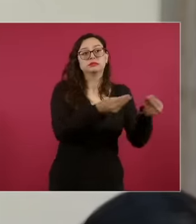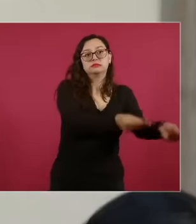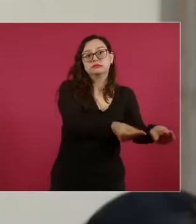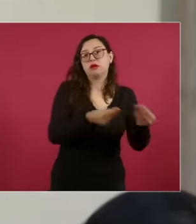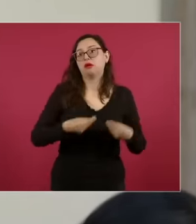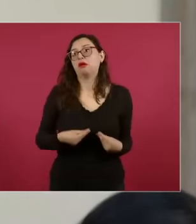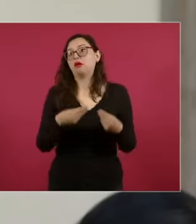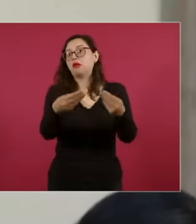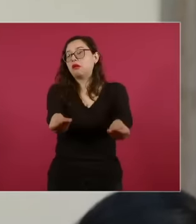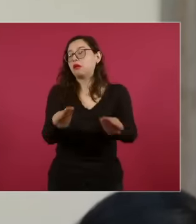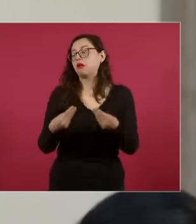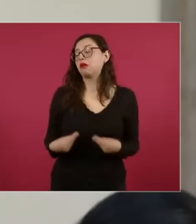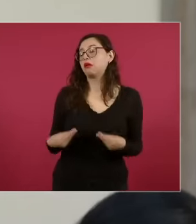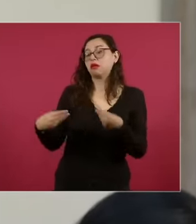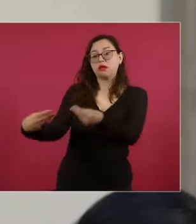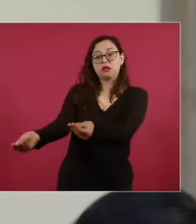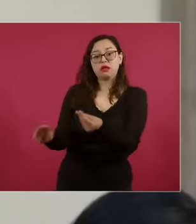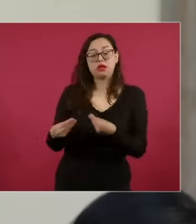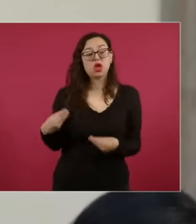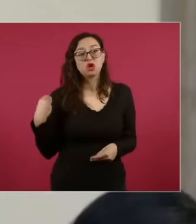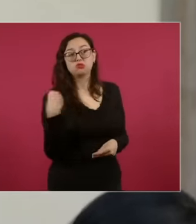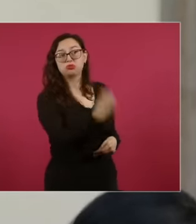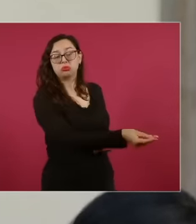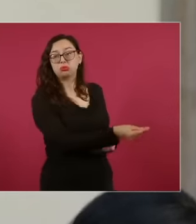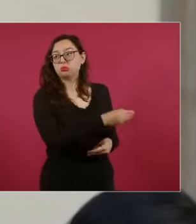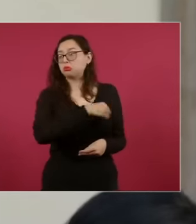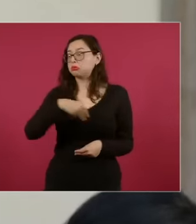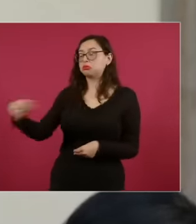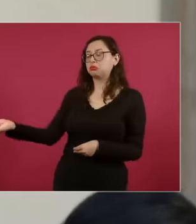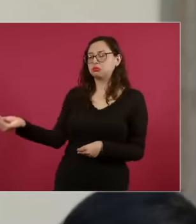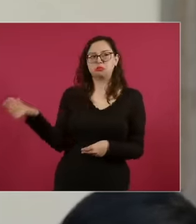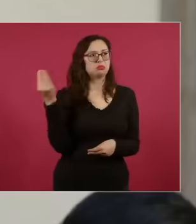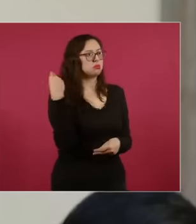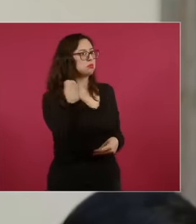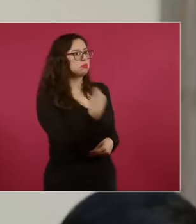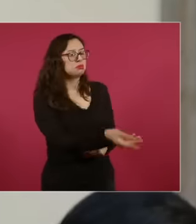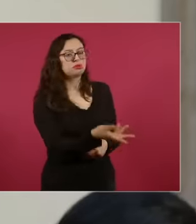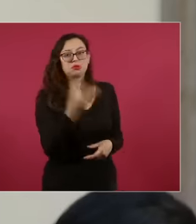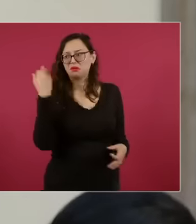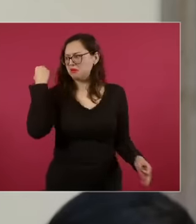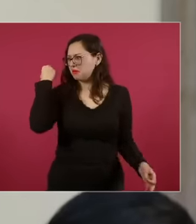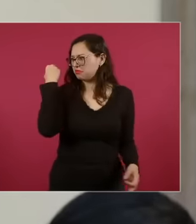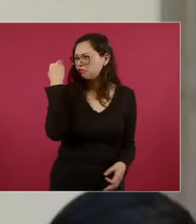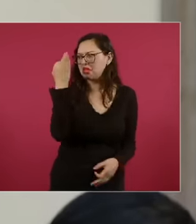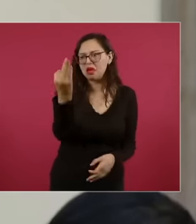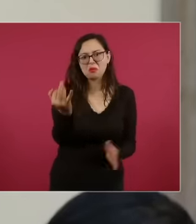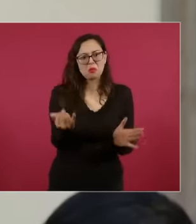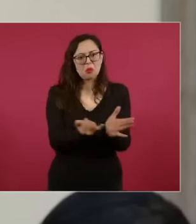the payment of taxes is being delayed, eh president, you see that in the days that remain of your